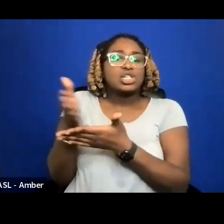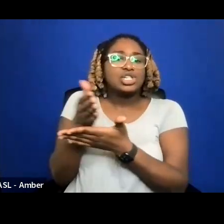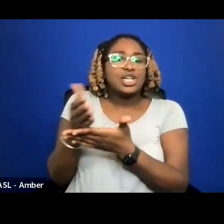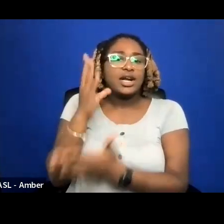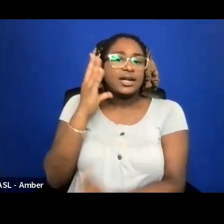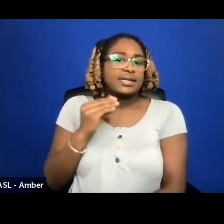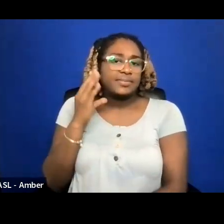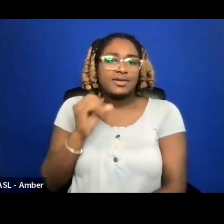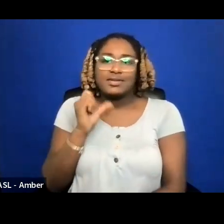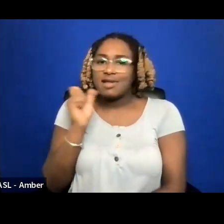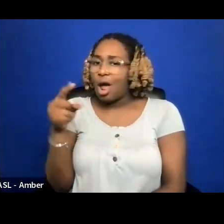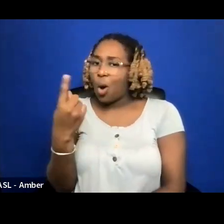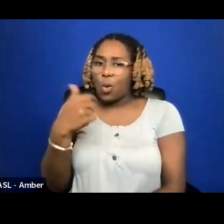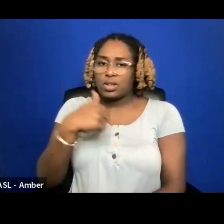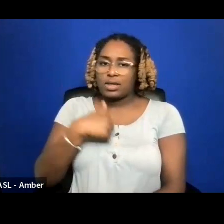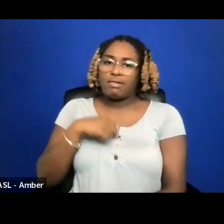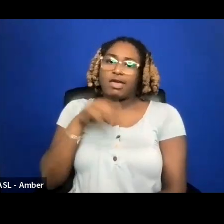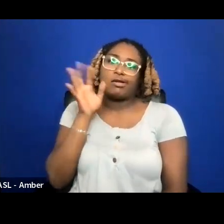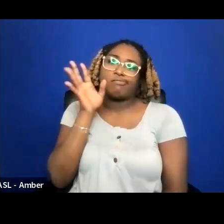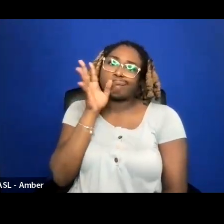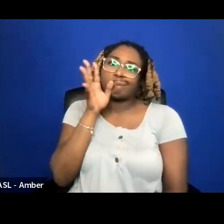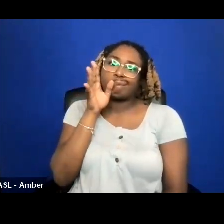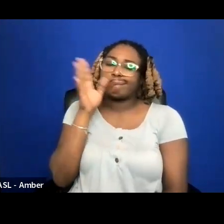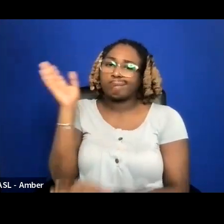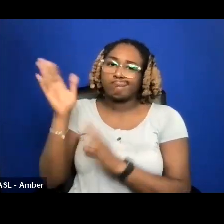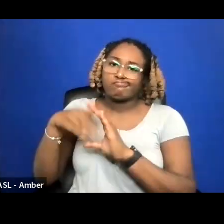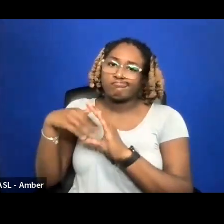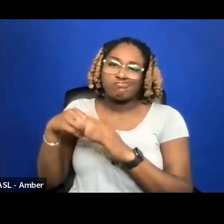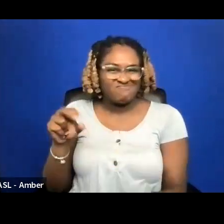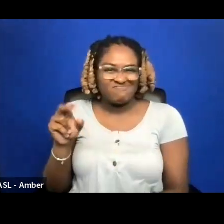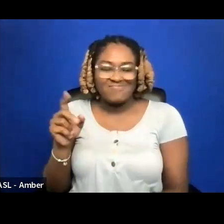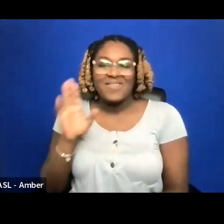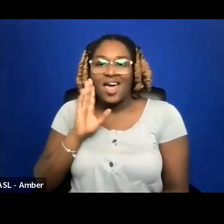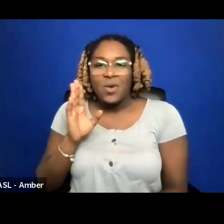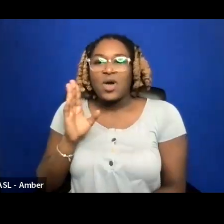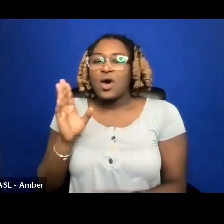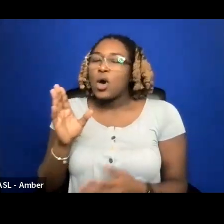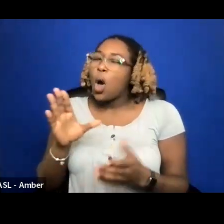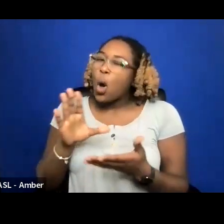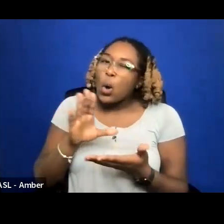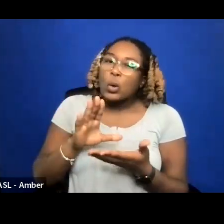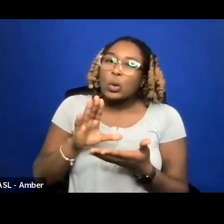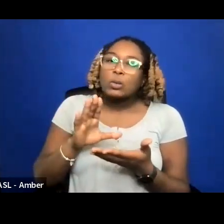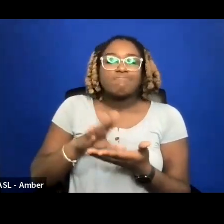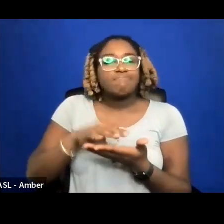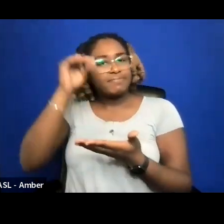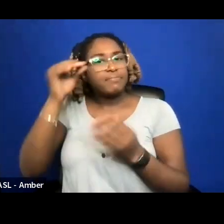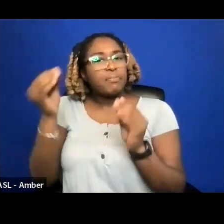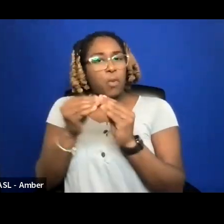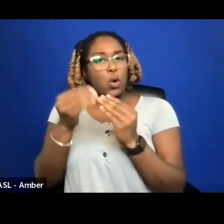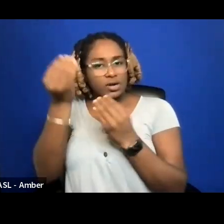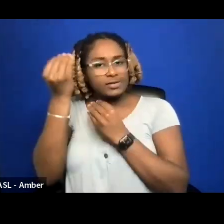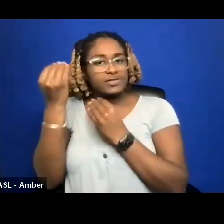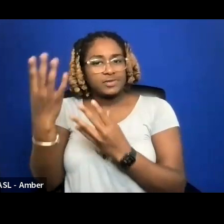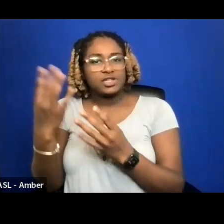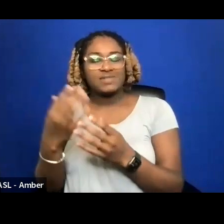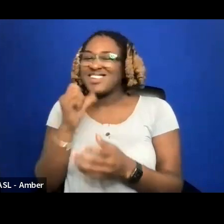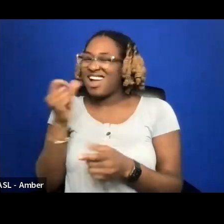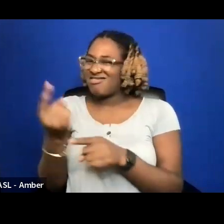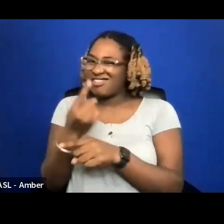I HOPE THIS FILLS SOME EDUCATION GAP SINCE THIS KNOWLEDGE IS NOT REGULARLY TAUGHT IN FILM SCHOOLS.